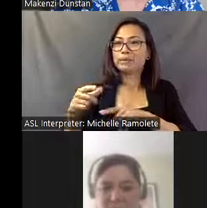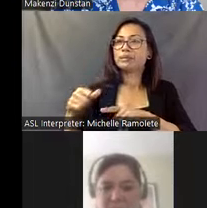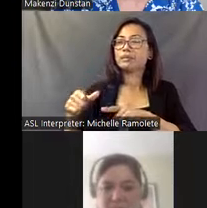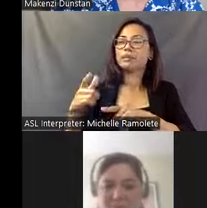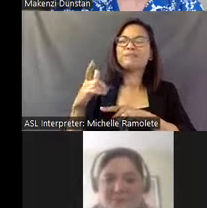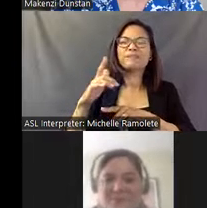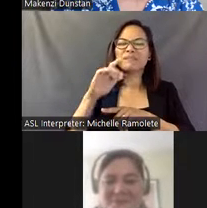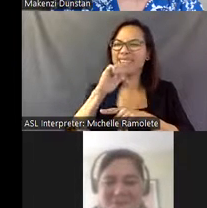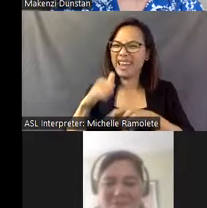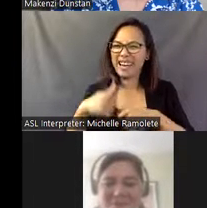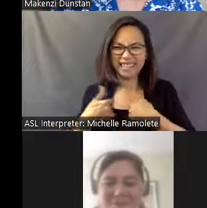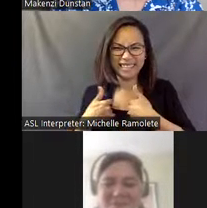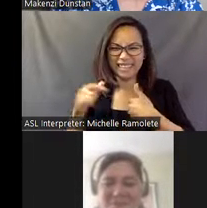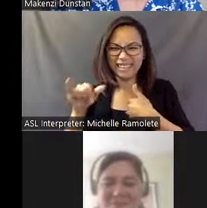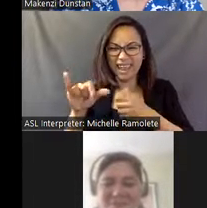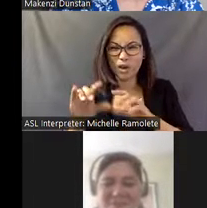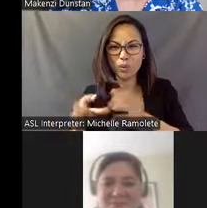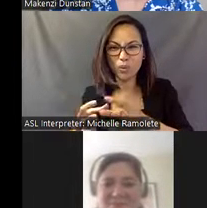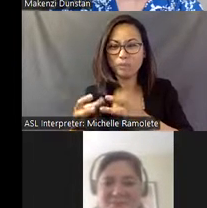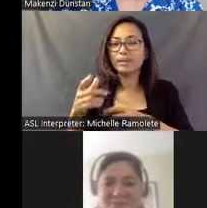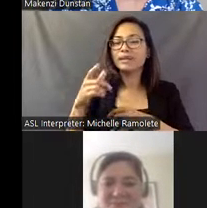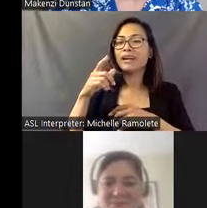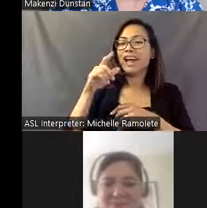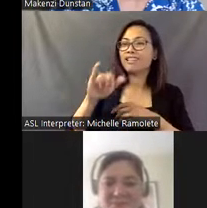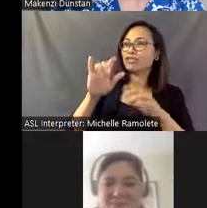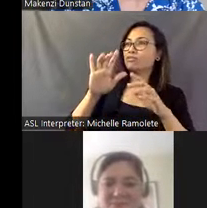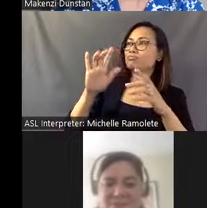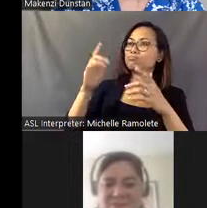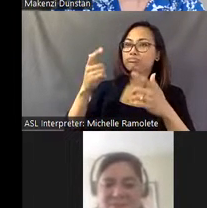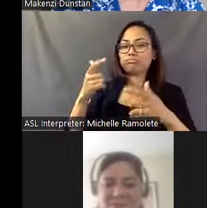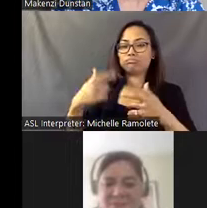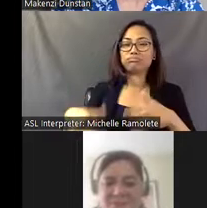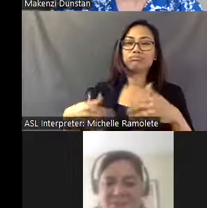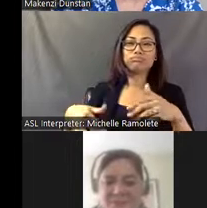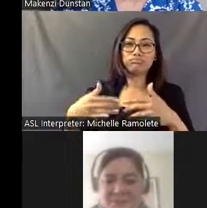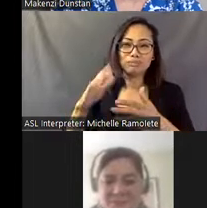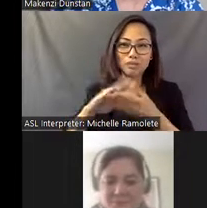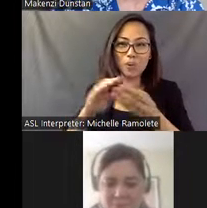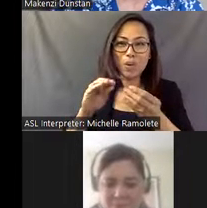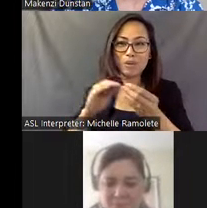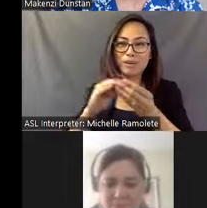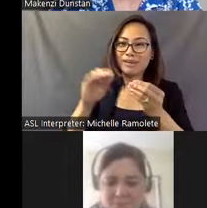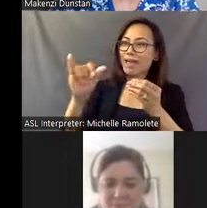There's a great story that Eddie took this Garden Club, basically, which was the historic